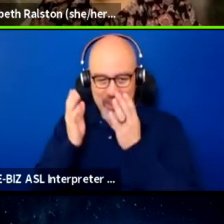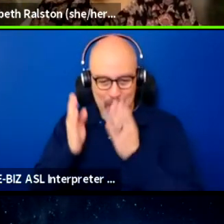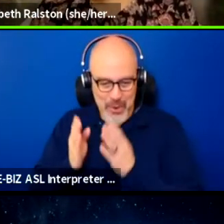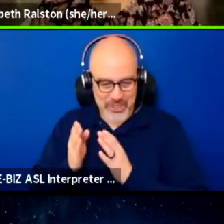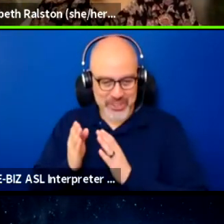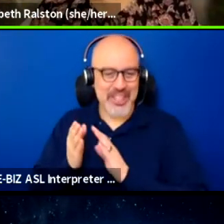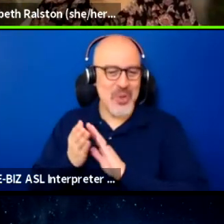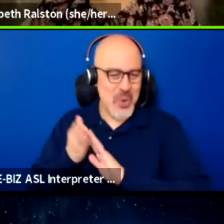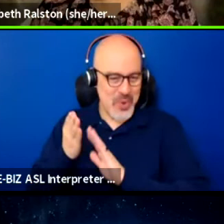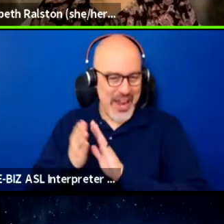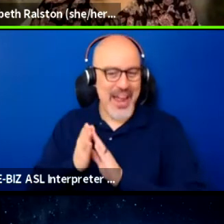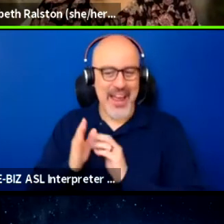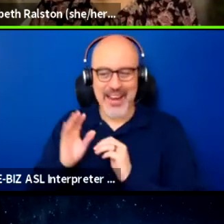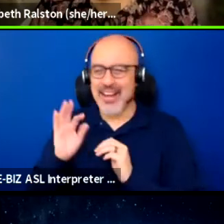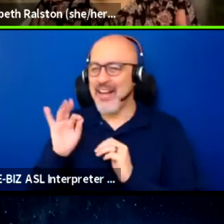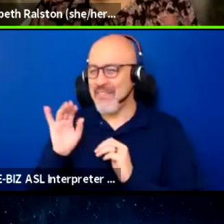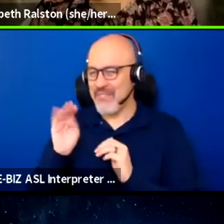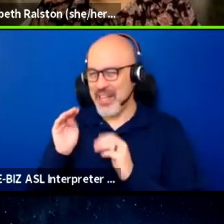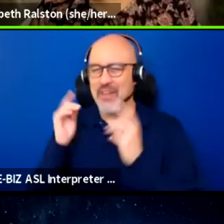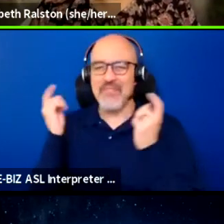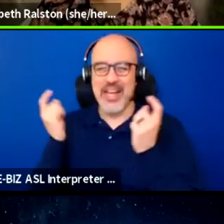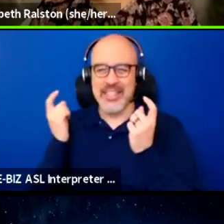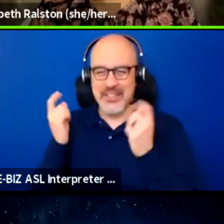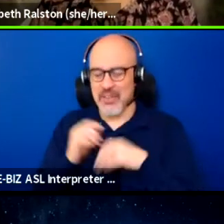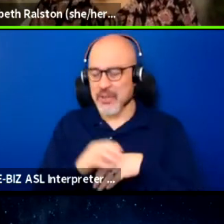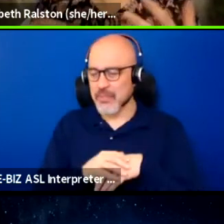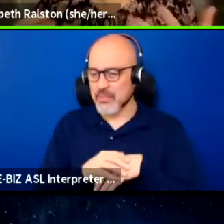and I was asking her, well, it would be great